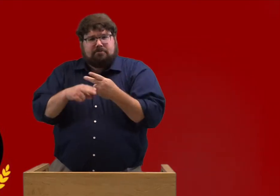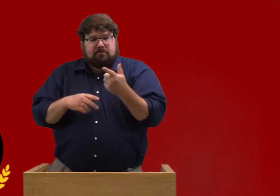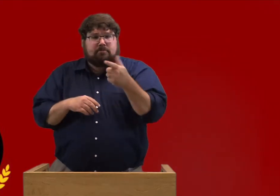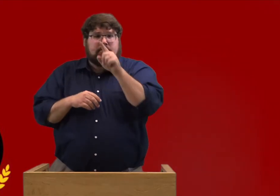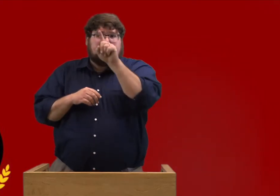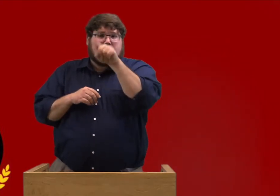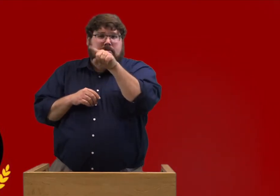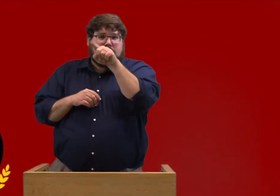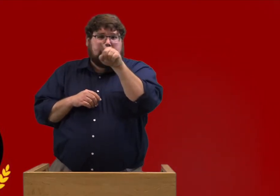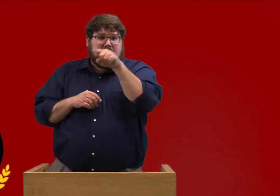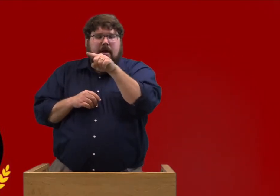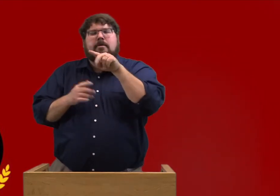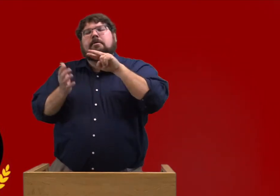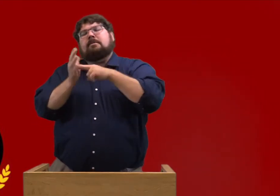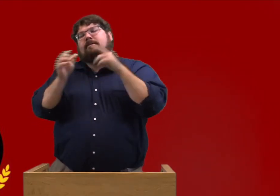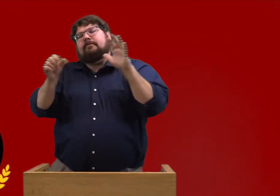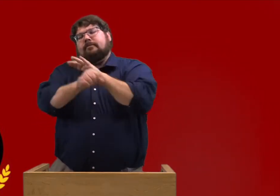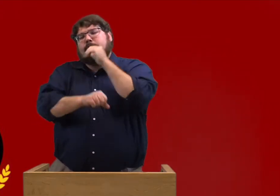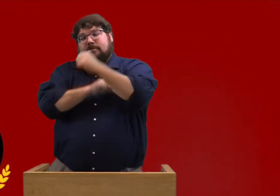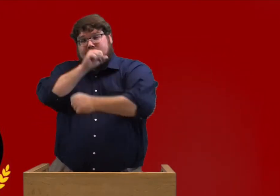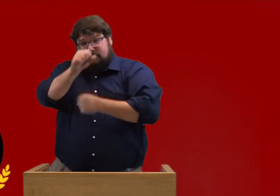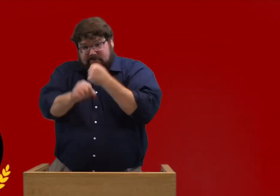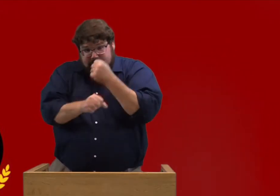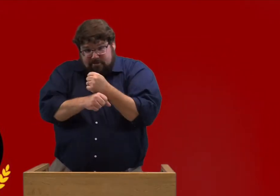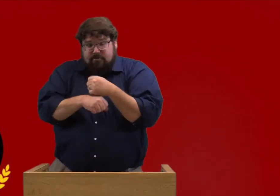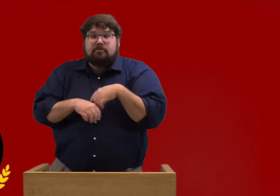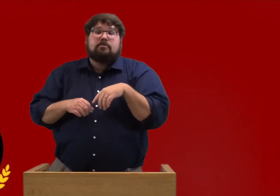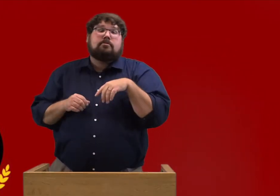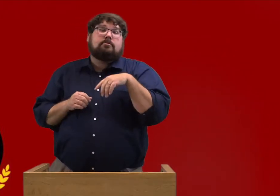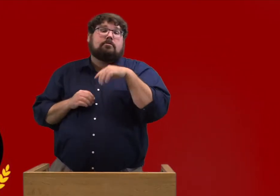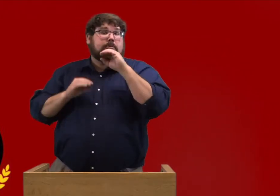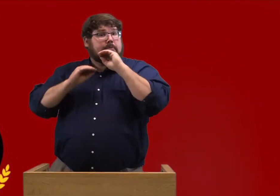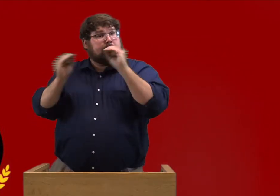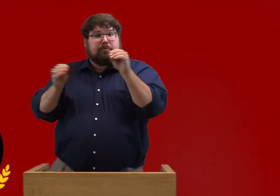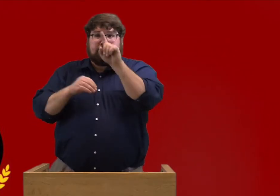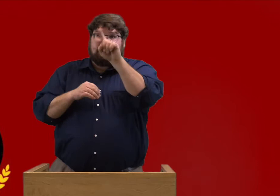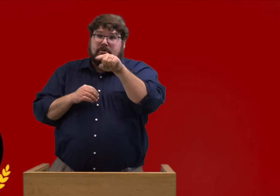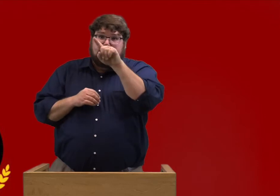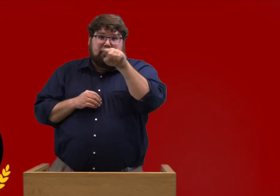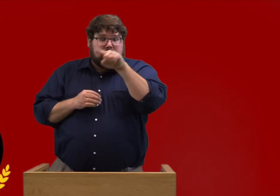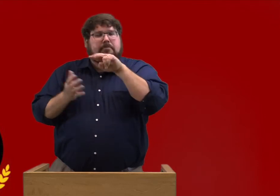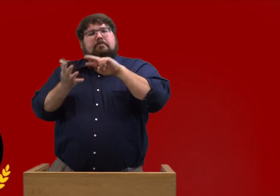Just like before as I mentioned, if you see the asterisk that is for the full year.